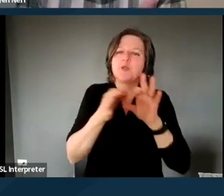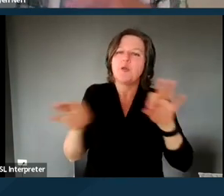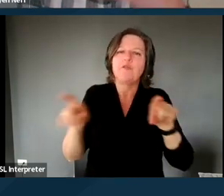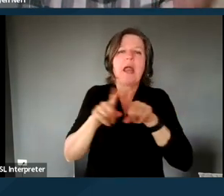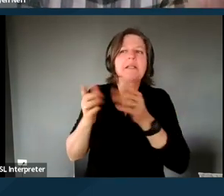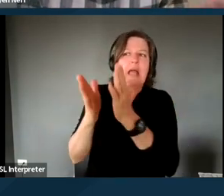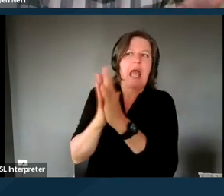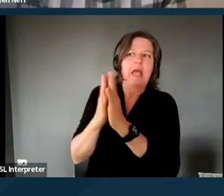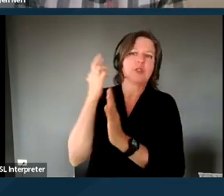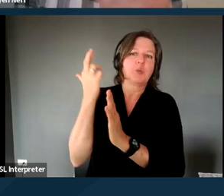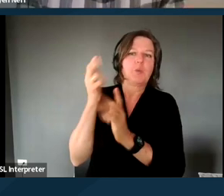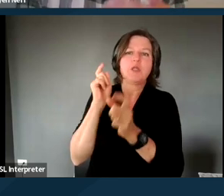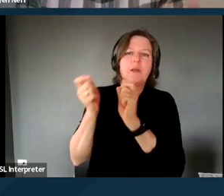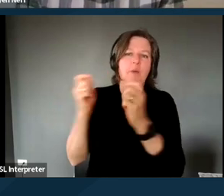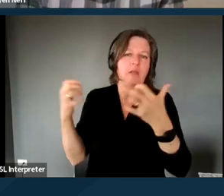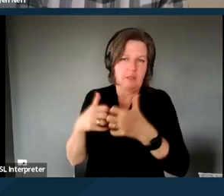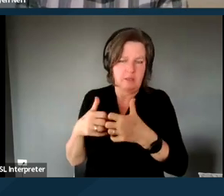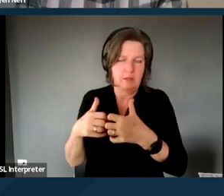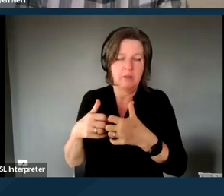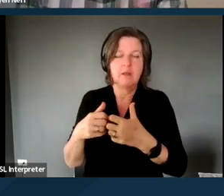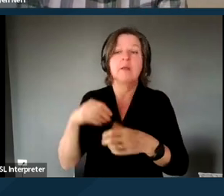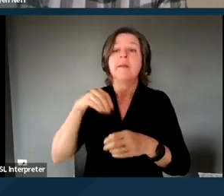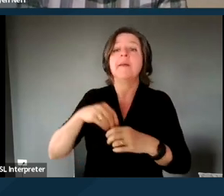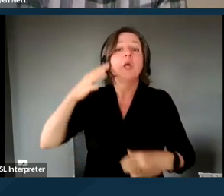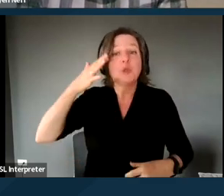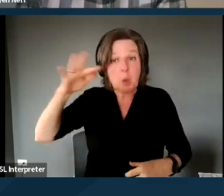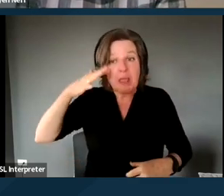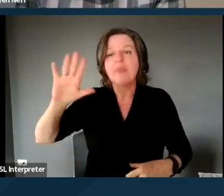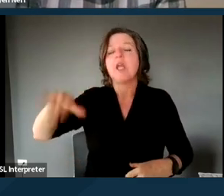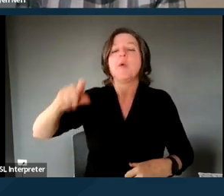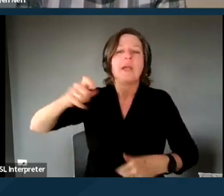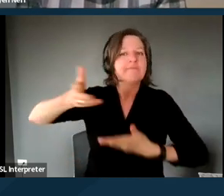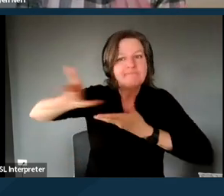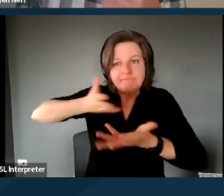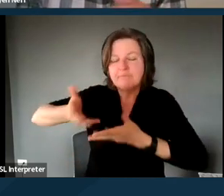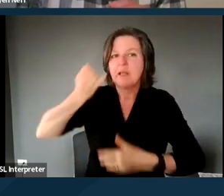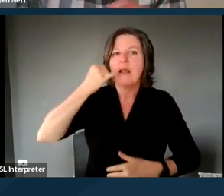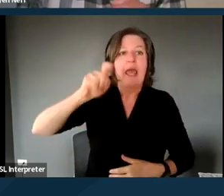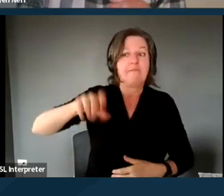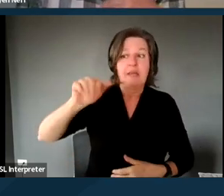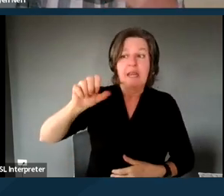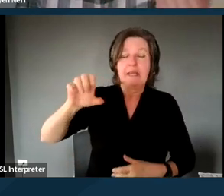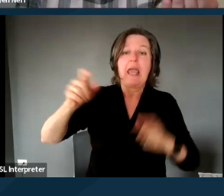Like they should like in theory still engage with any sort of case management services, but if they're not and the person has a disability,